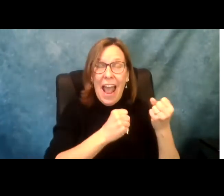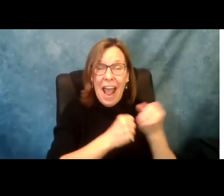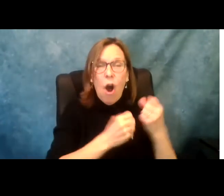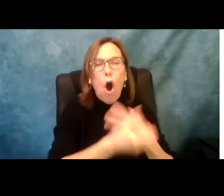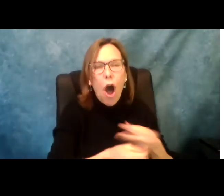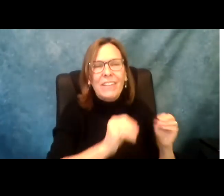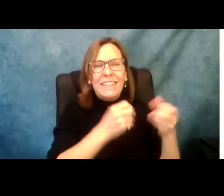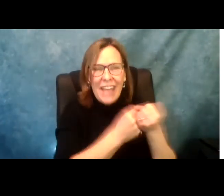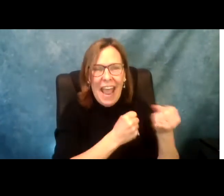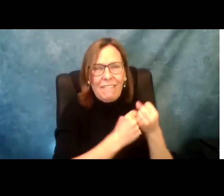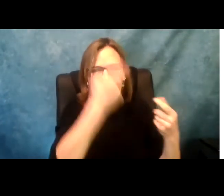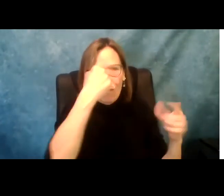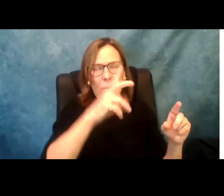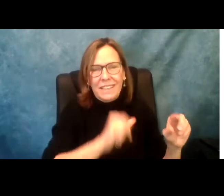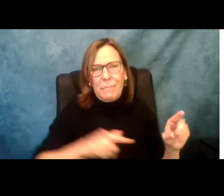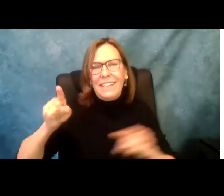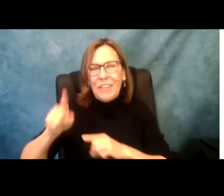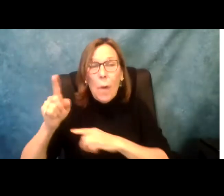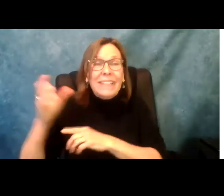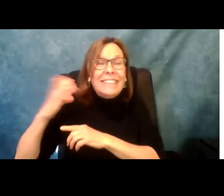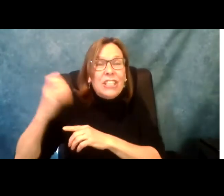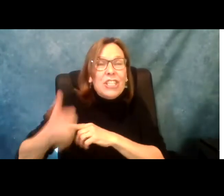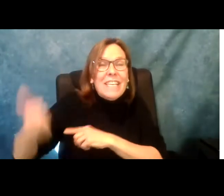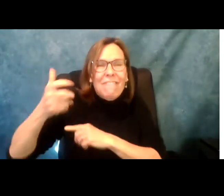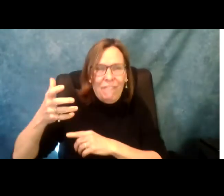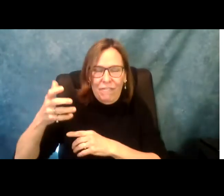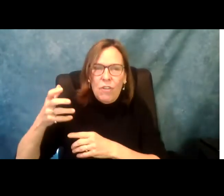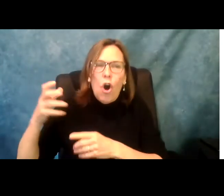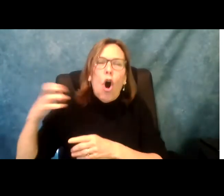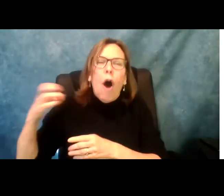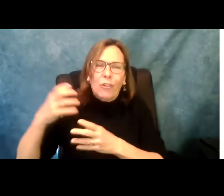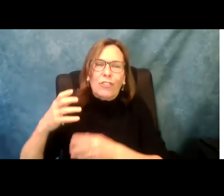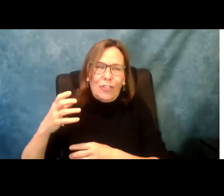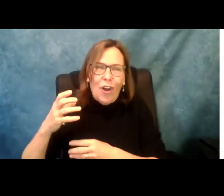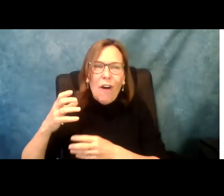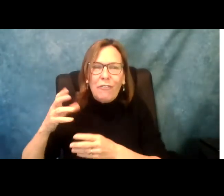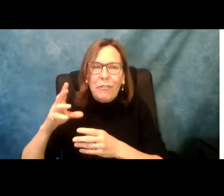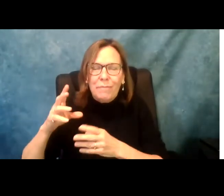our bill restoring the office for advocate of people with disabilities. Now called the office of the chief disability